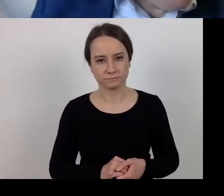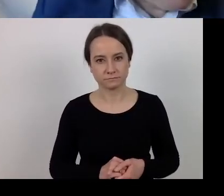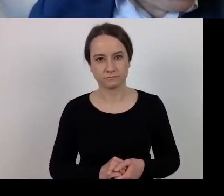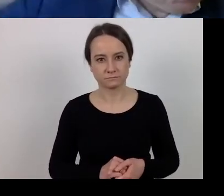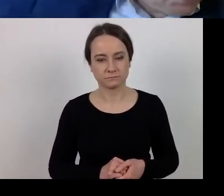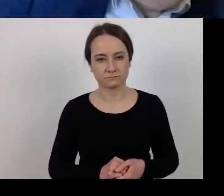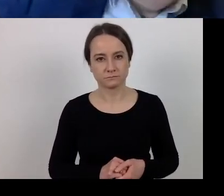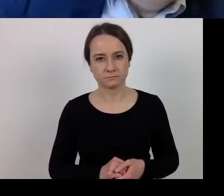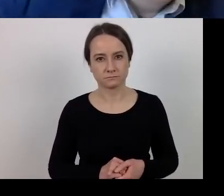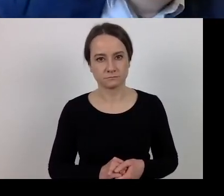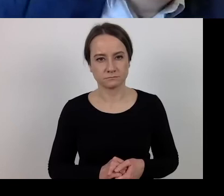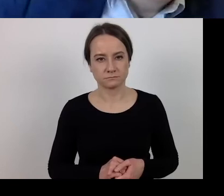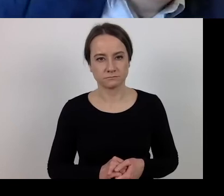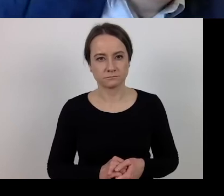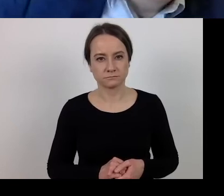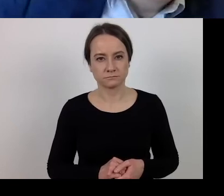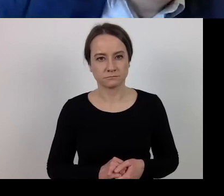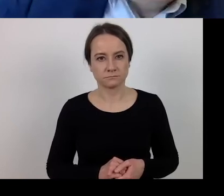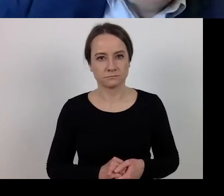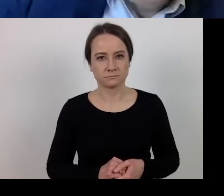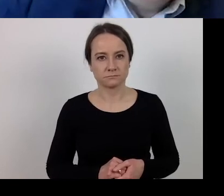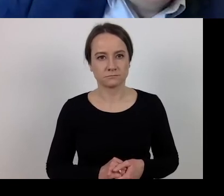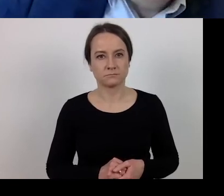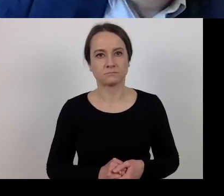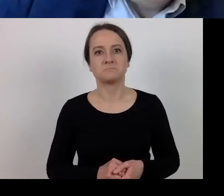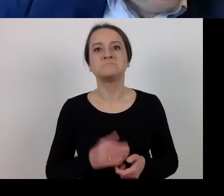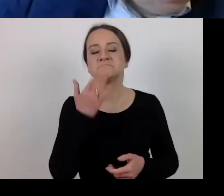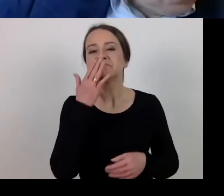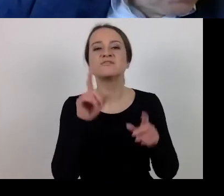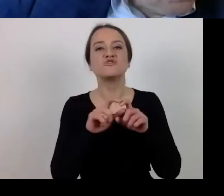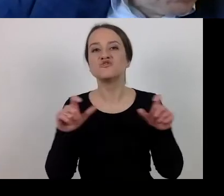The time limit for the application of individual solutions